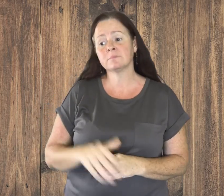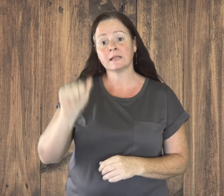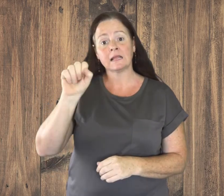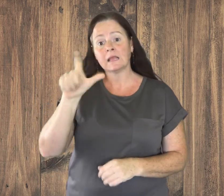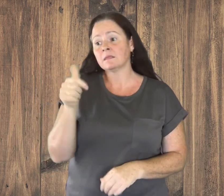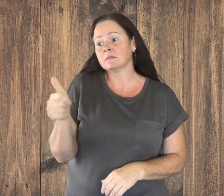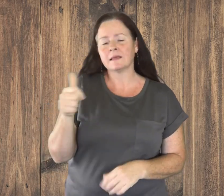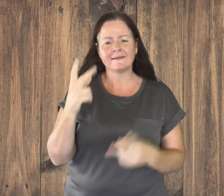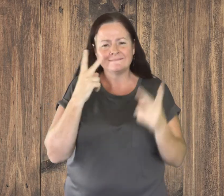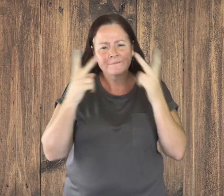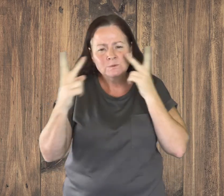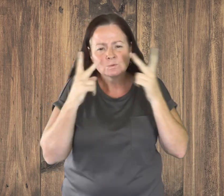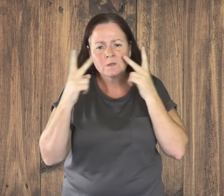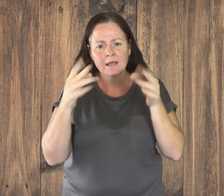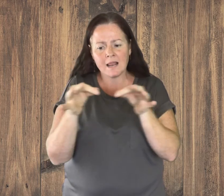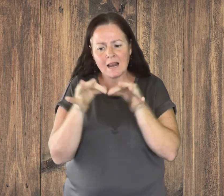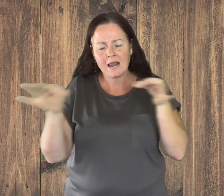ASL is a visual language.